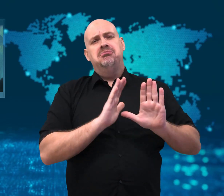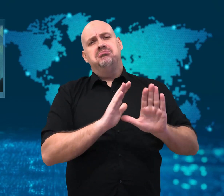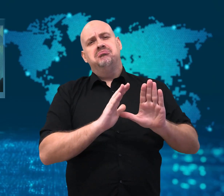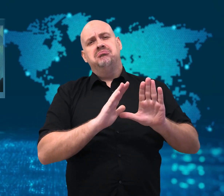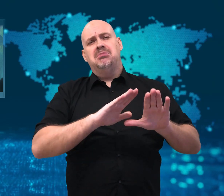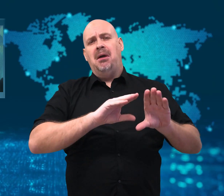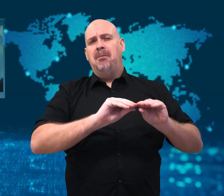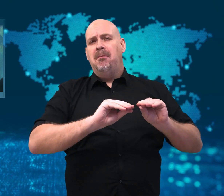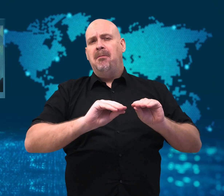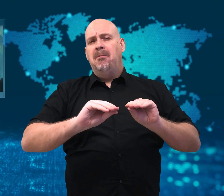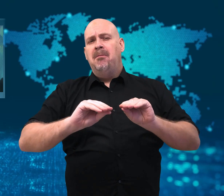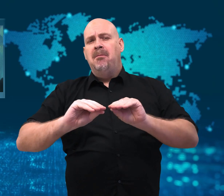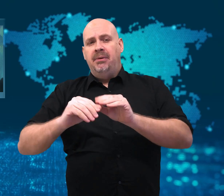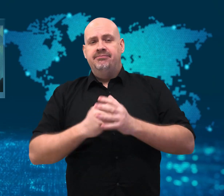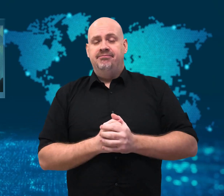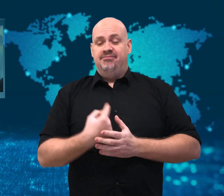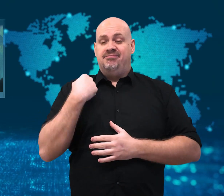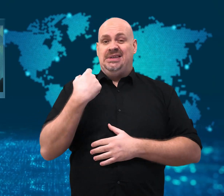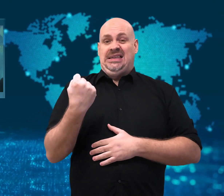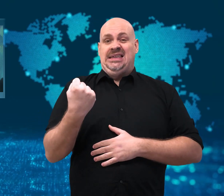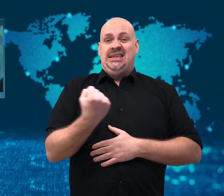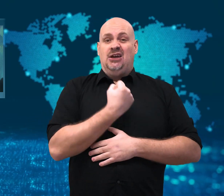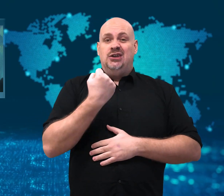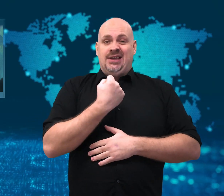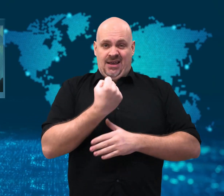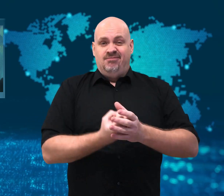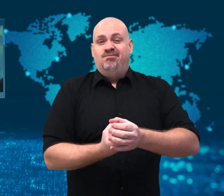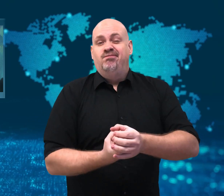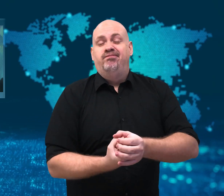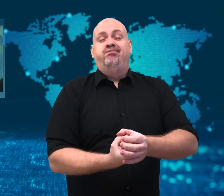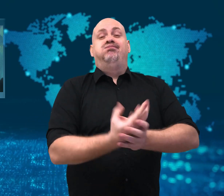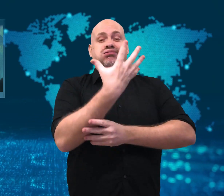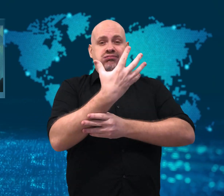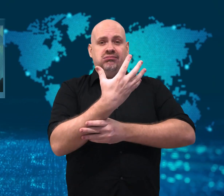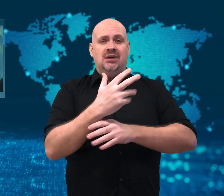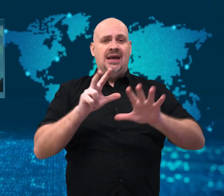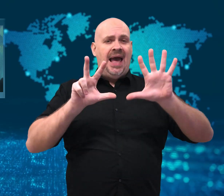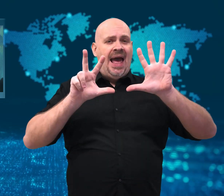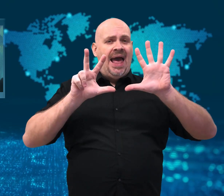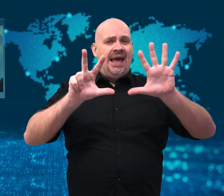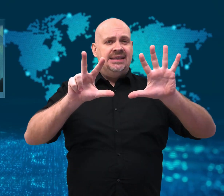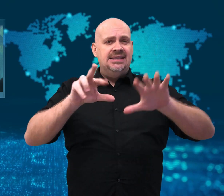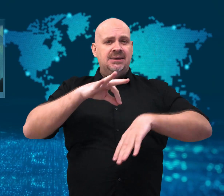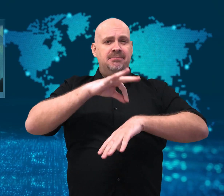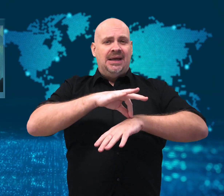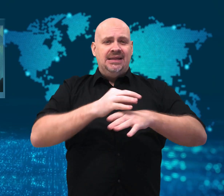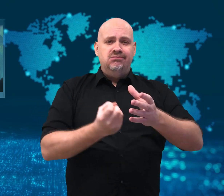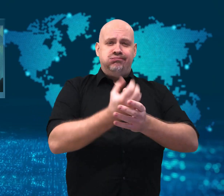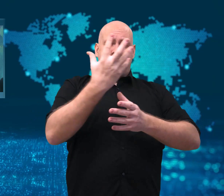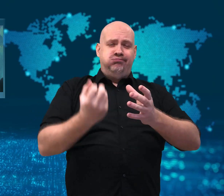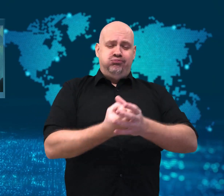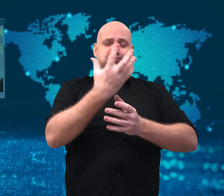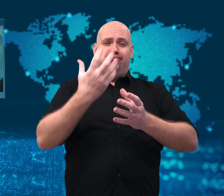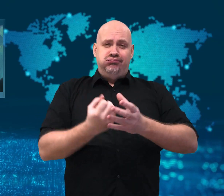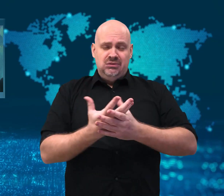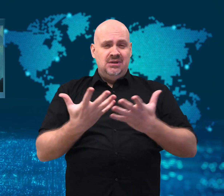it erupted for eight minutes and caused massive explosions,